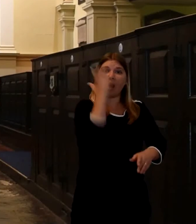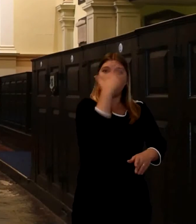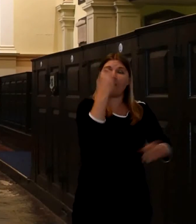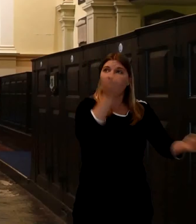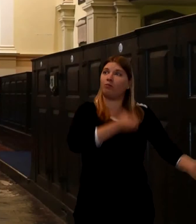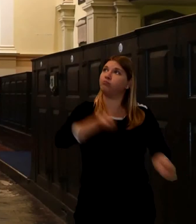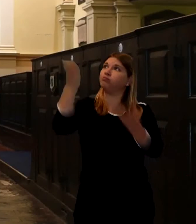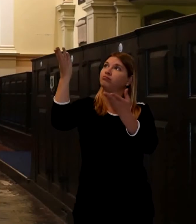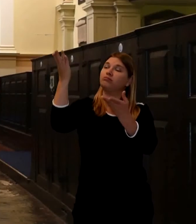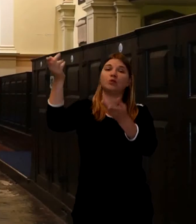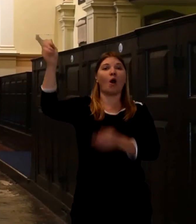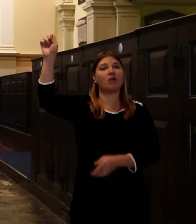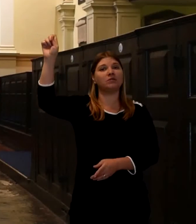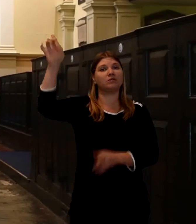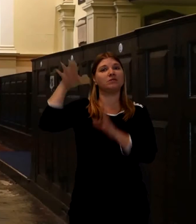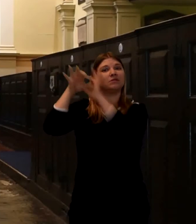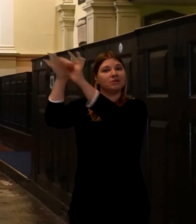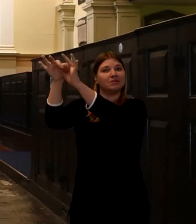In effect we can't do anything more for them.